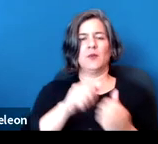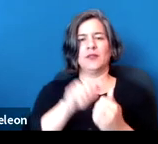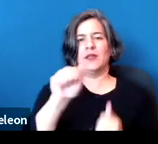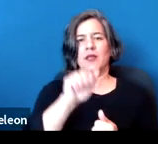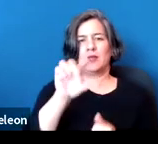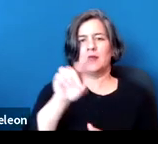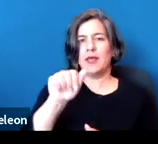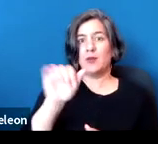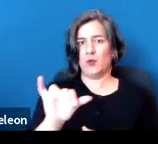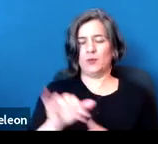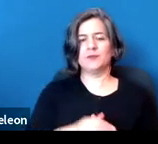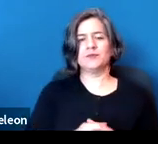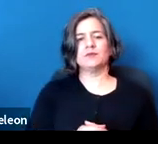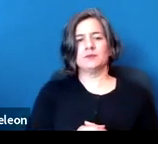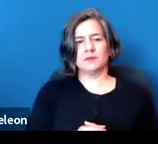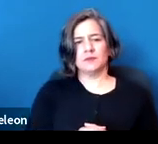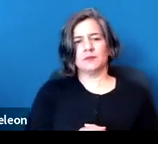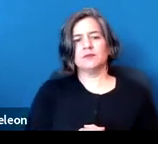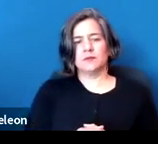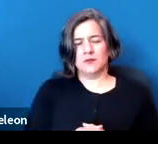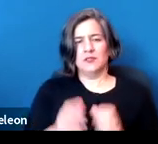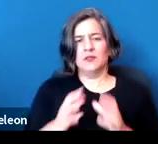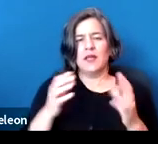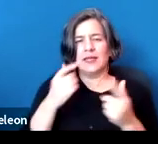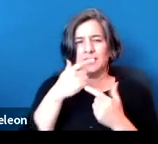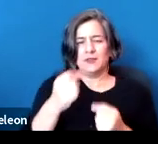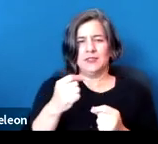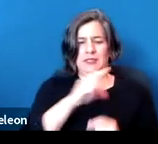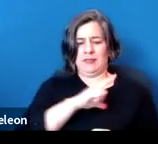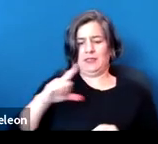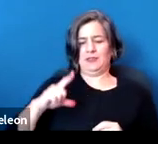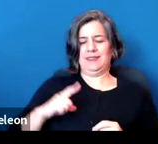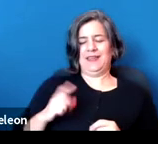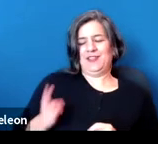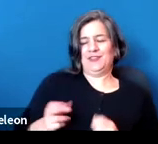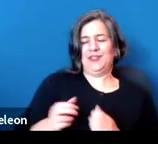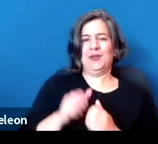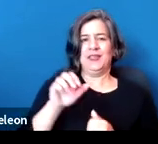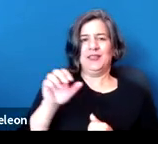There's a lot of interesting legislative history in the ADA, and my colleagues know enough not